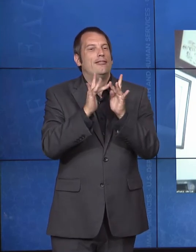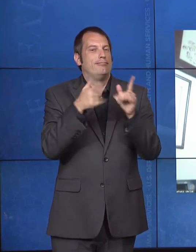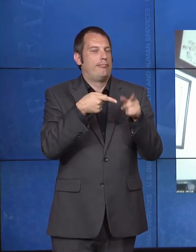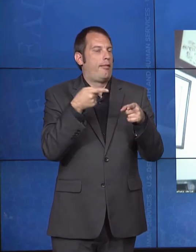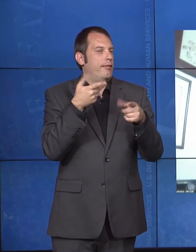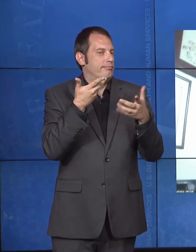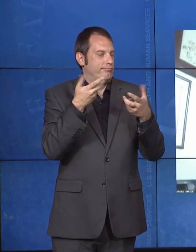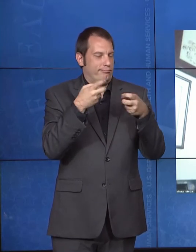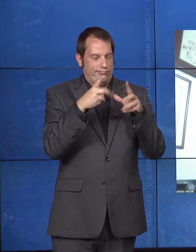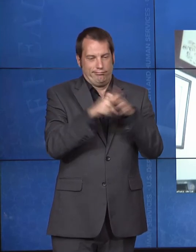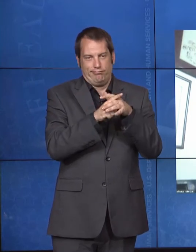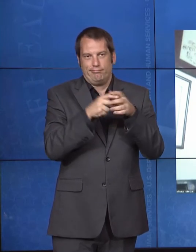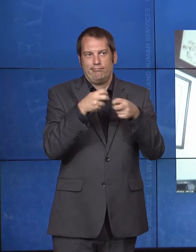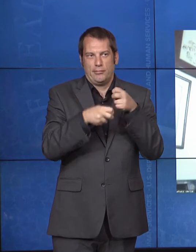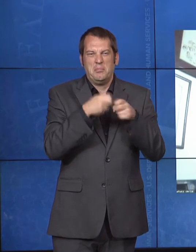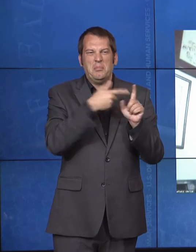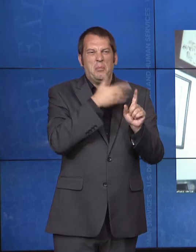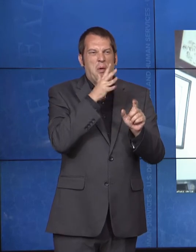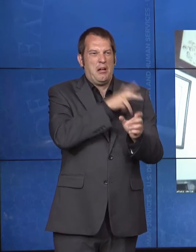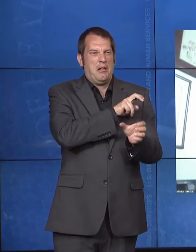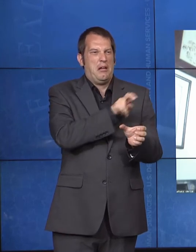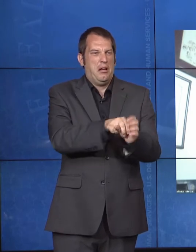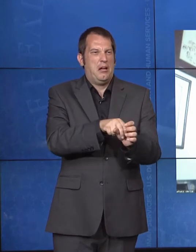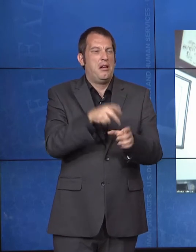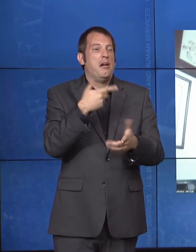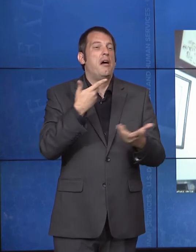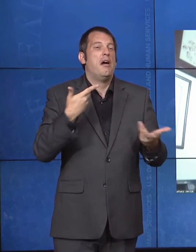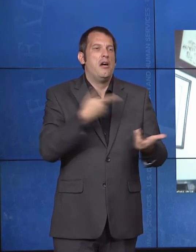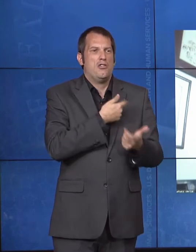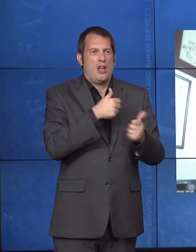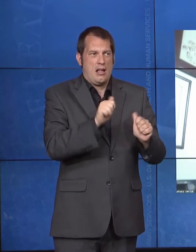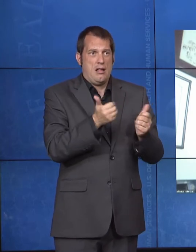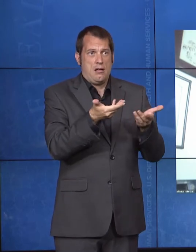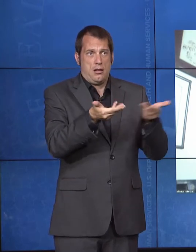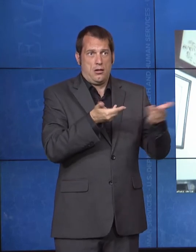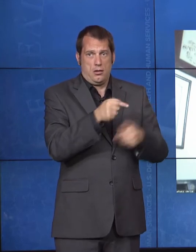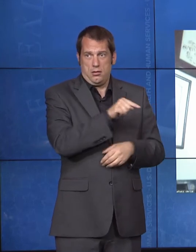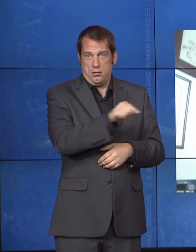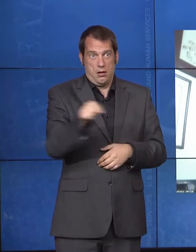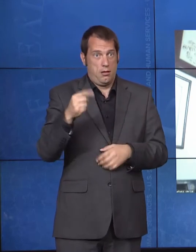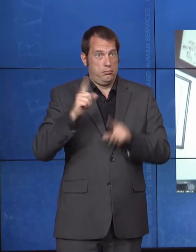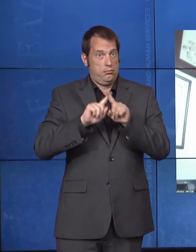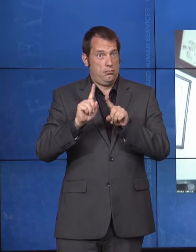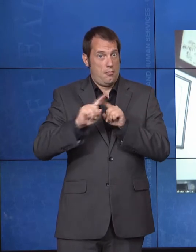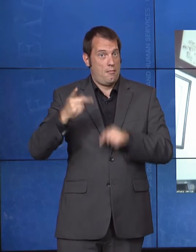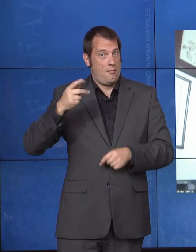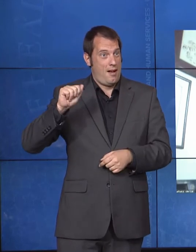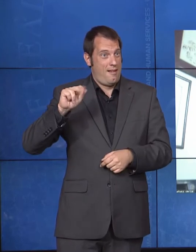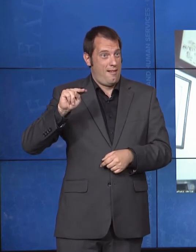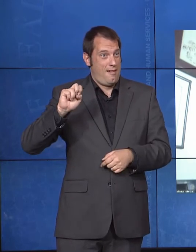introducing the panel. So, I'm going to go ahead and proceed. And I'm excited to introduce